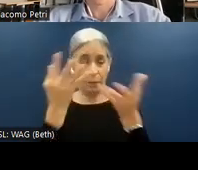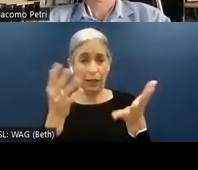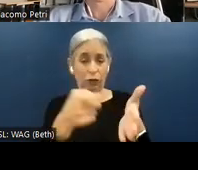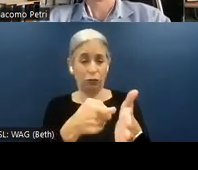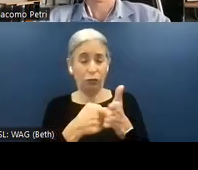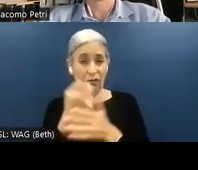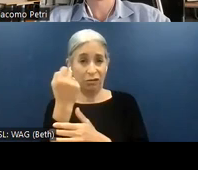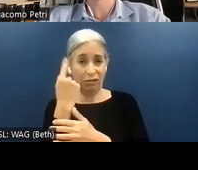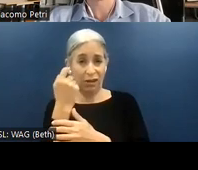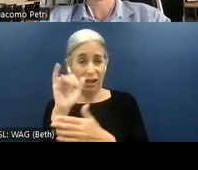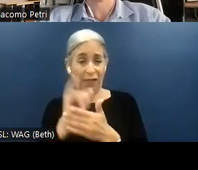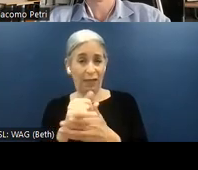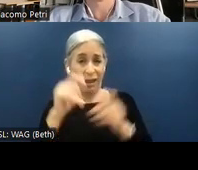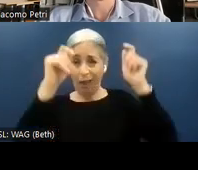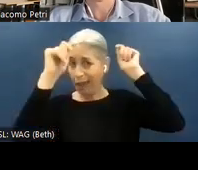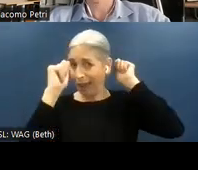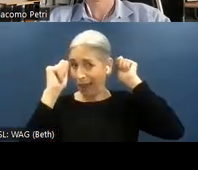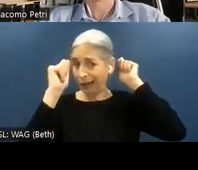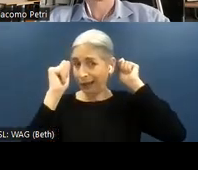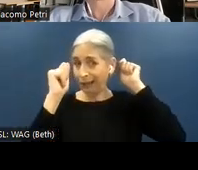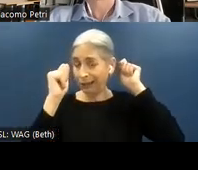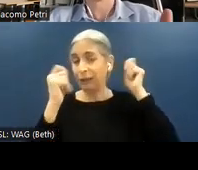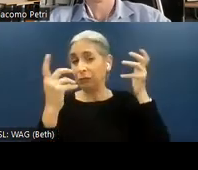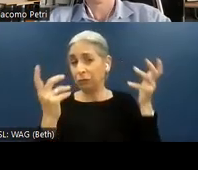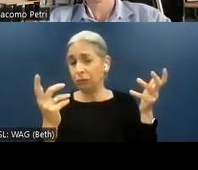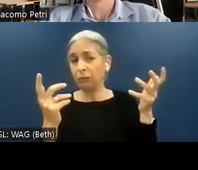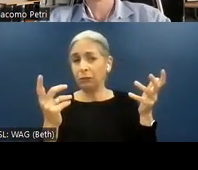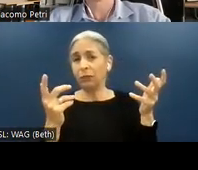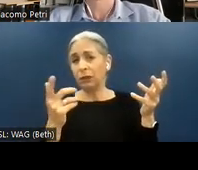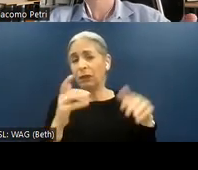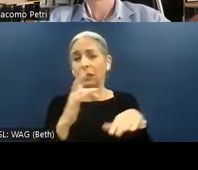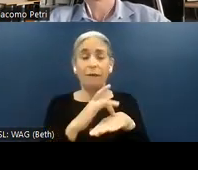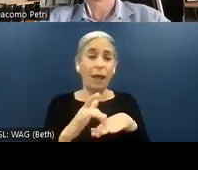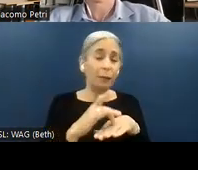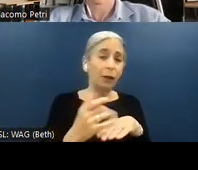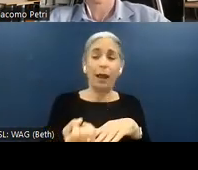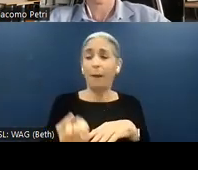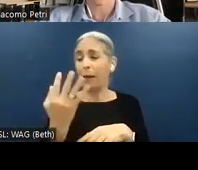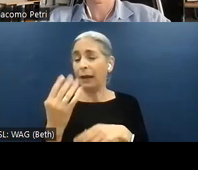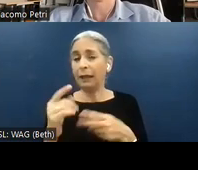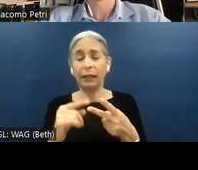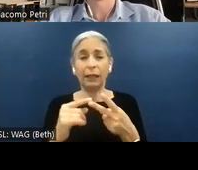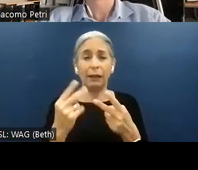the element appears to be correctly configured, the level quantity, the current value 1, the